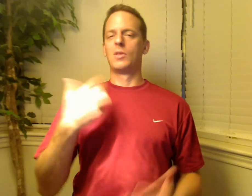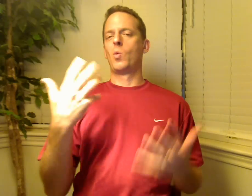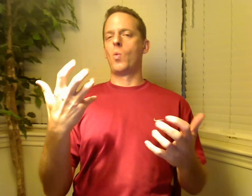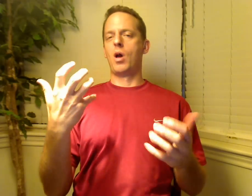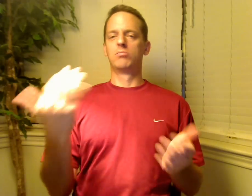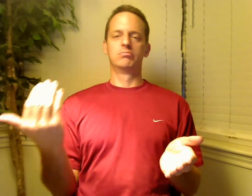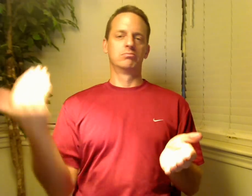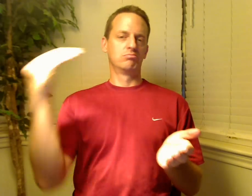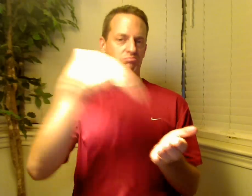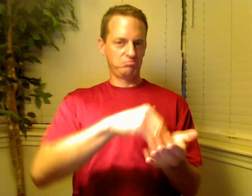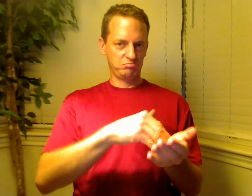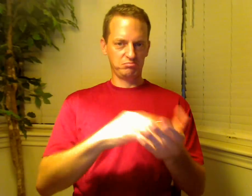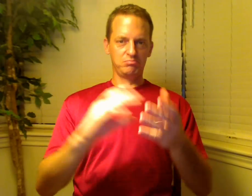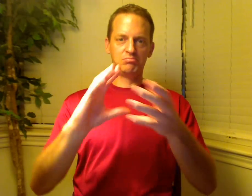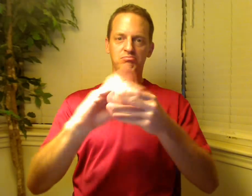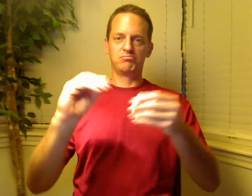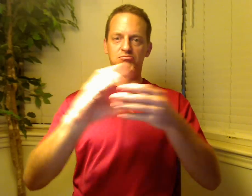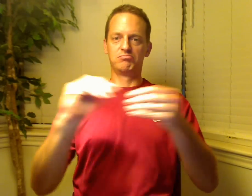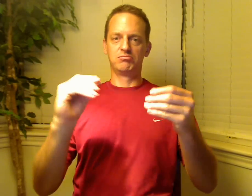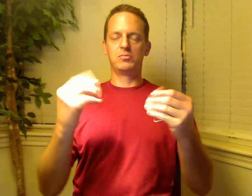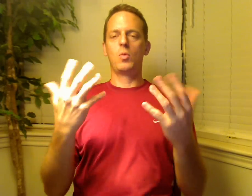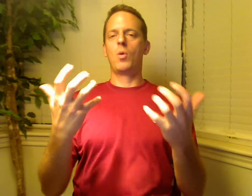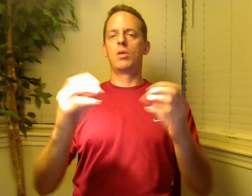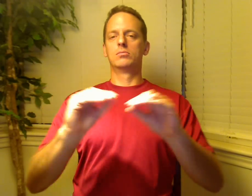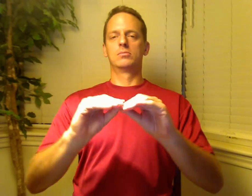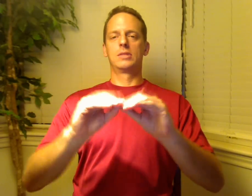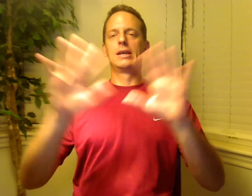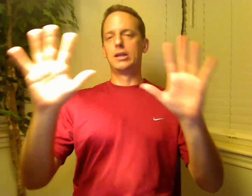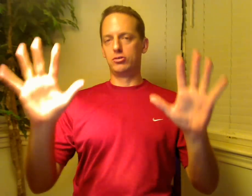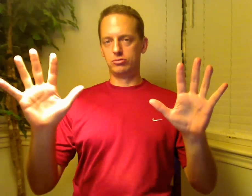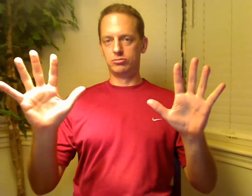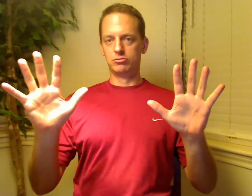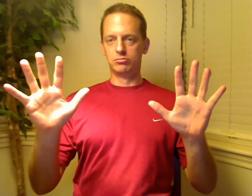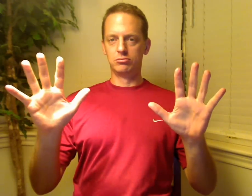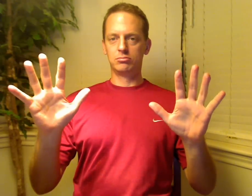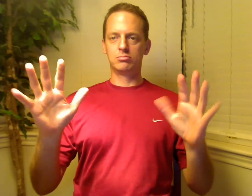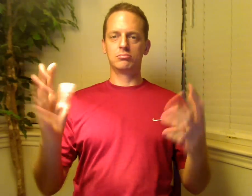I want to polish up and make another clarifying message.